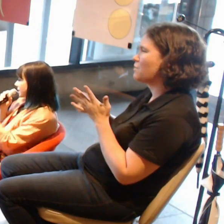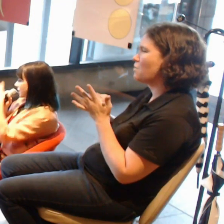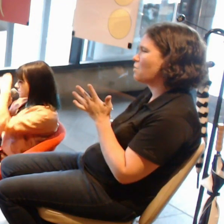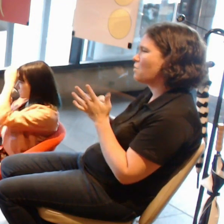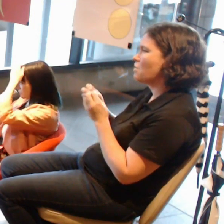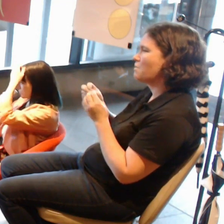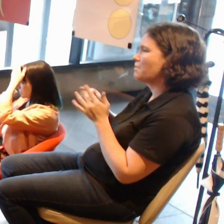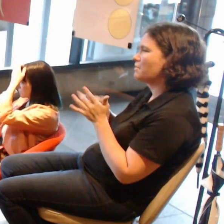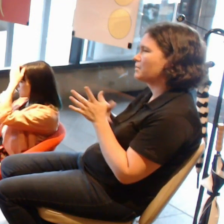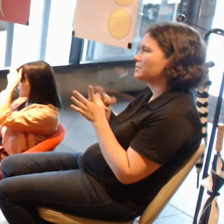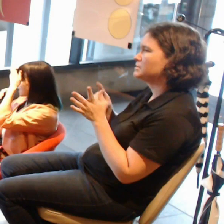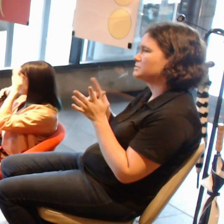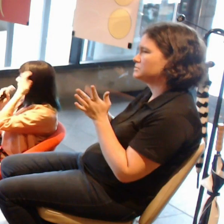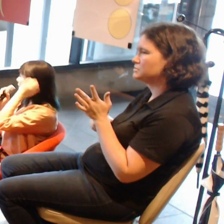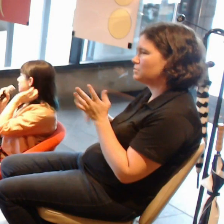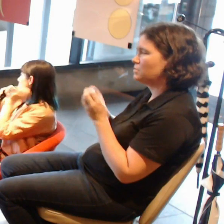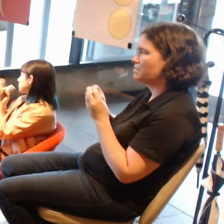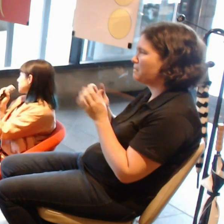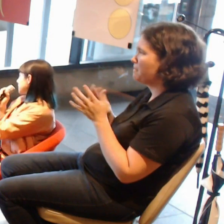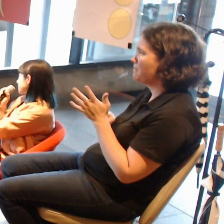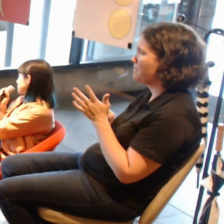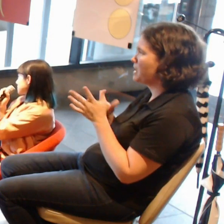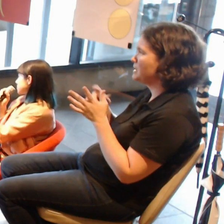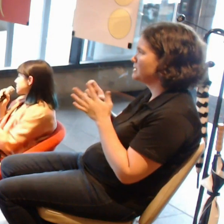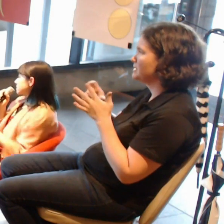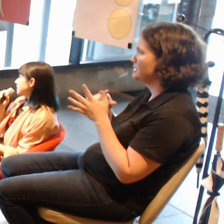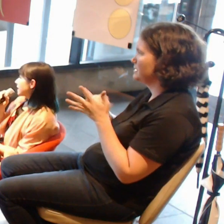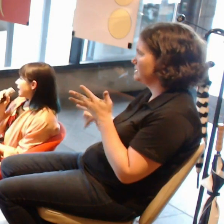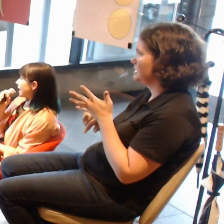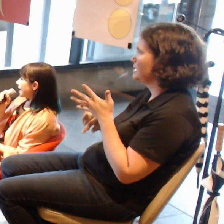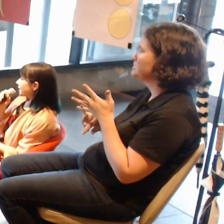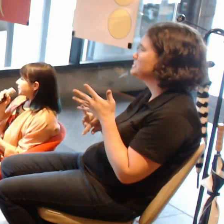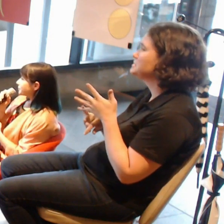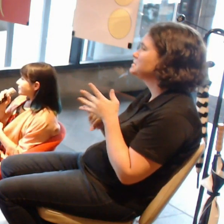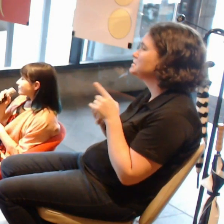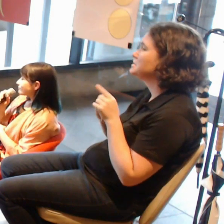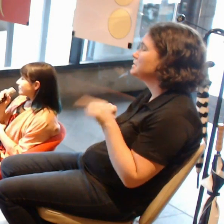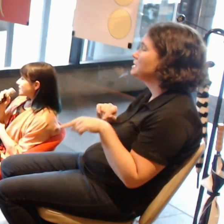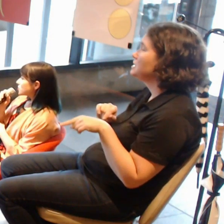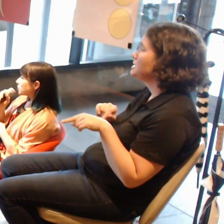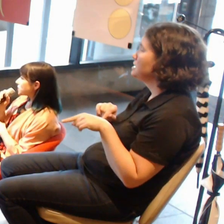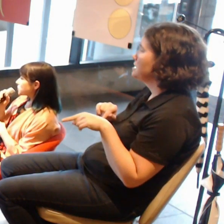And then we had the Jess Johnson 'Terminus' project